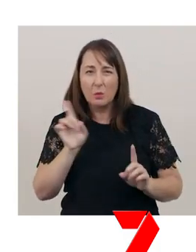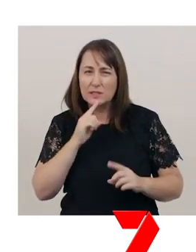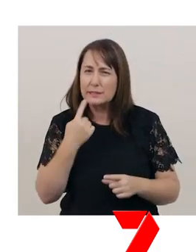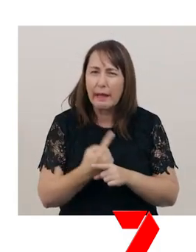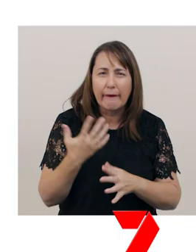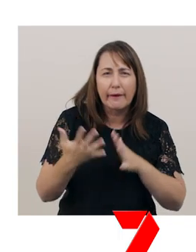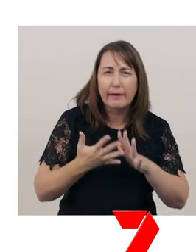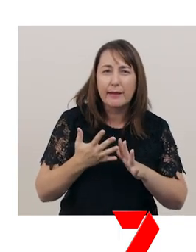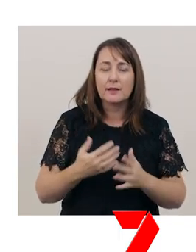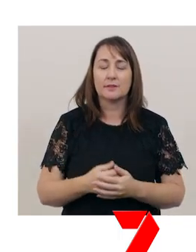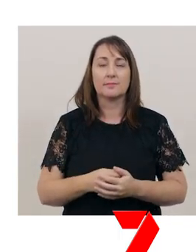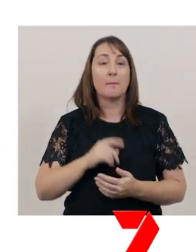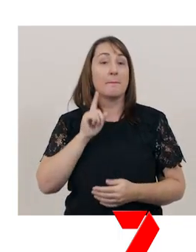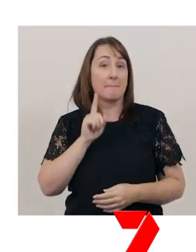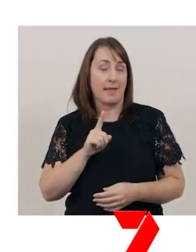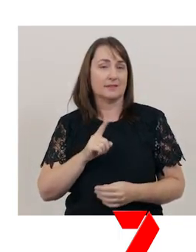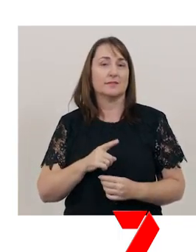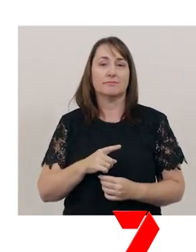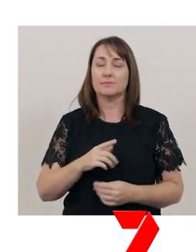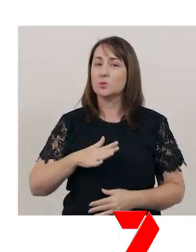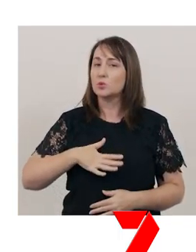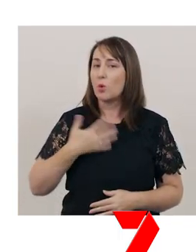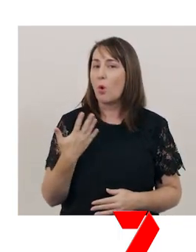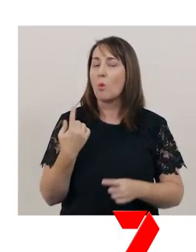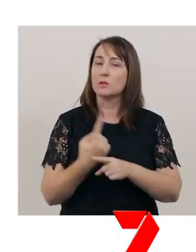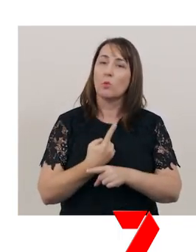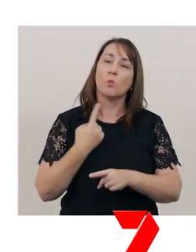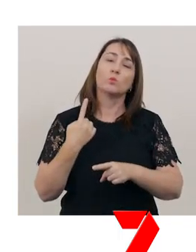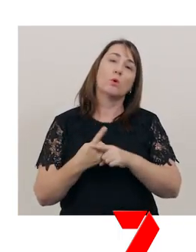However, you also don’t want to talk too slowly,